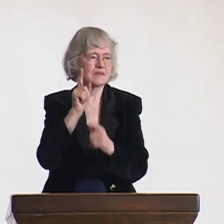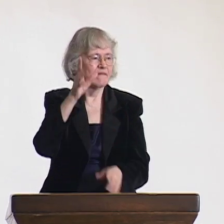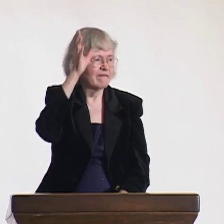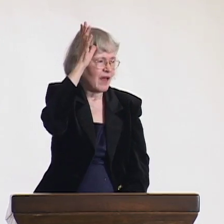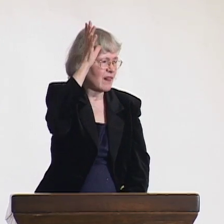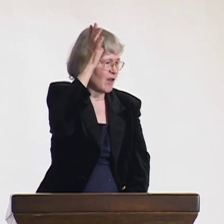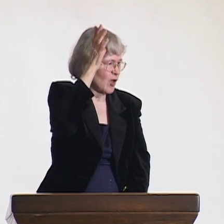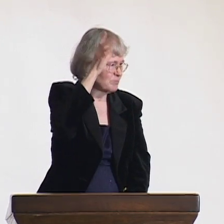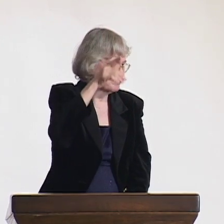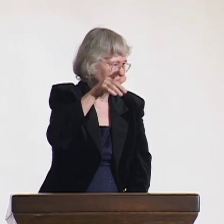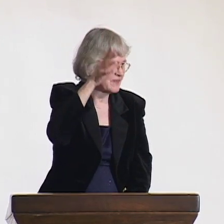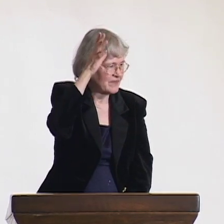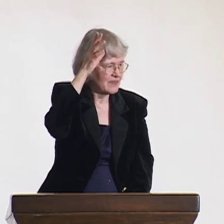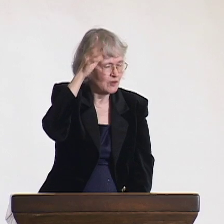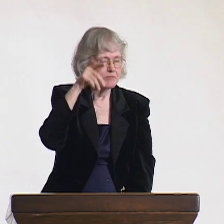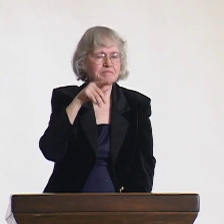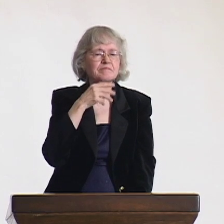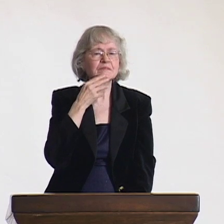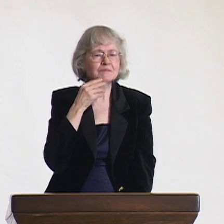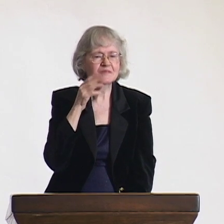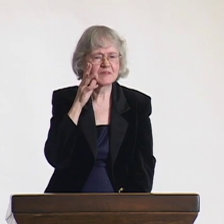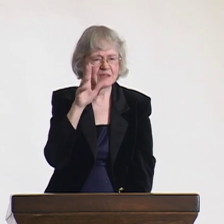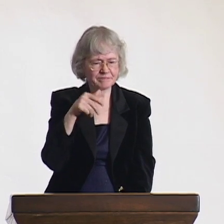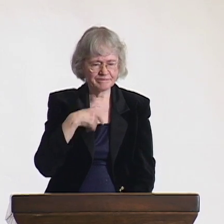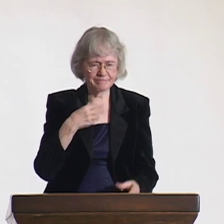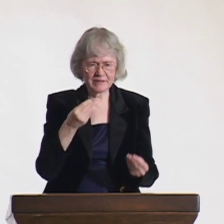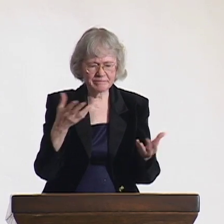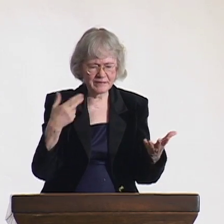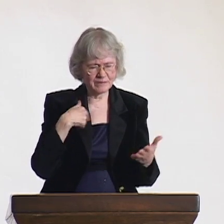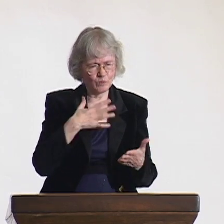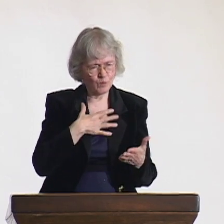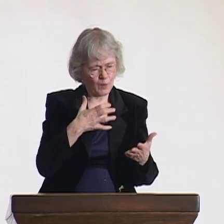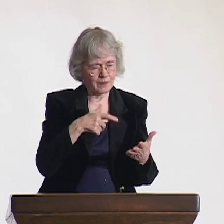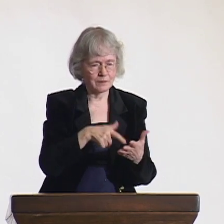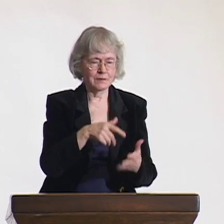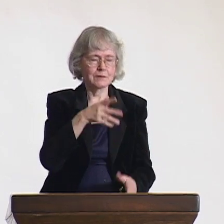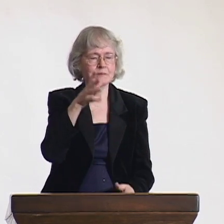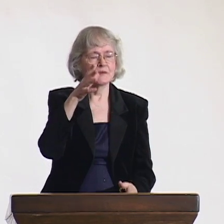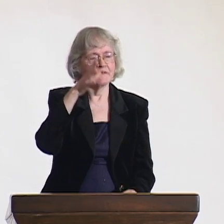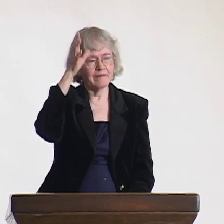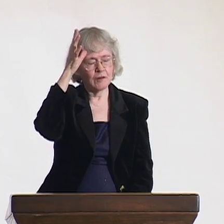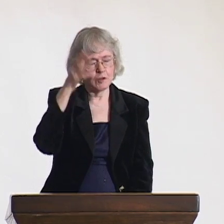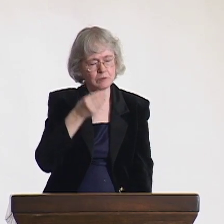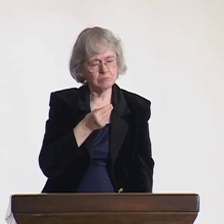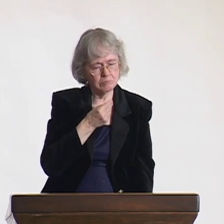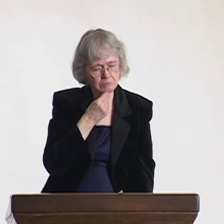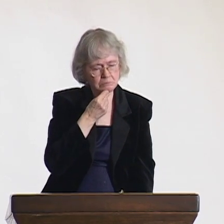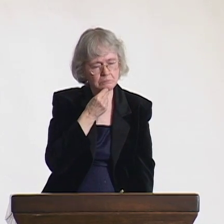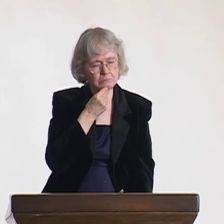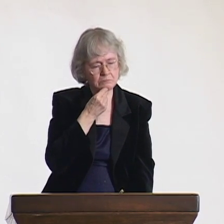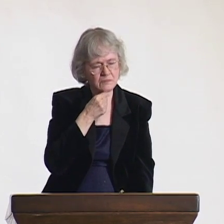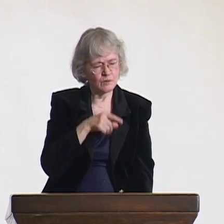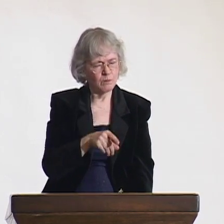Finally, he told his father about the opportunity. His father looked at the letter and gave it some thought